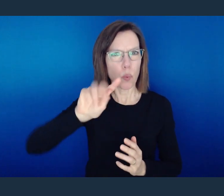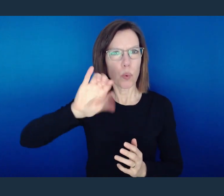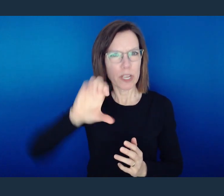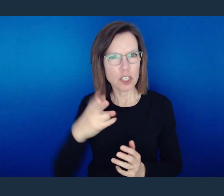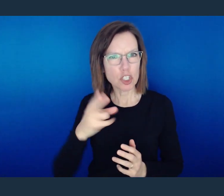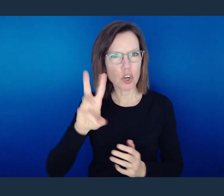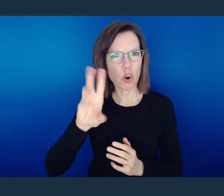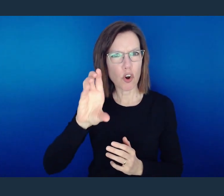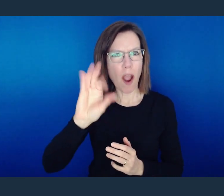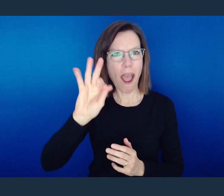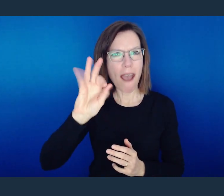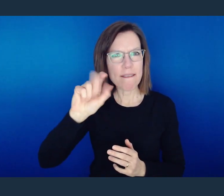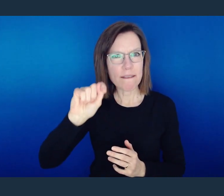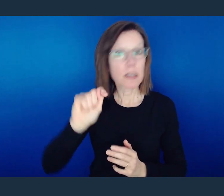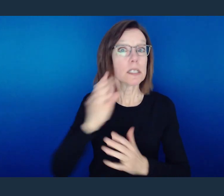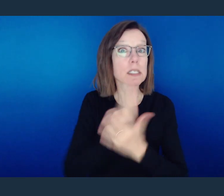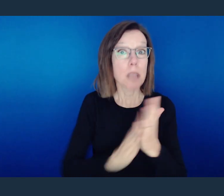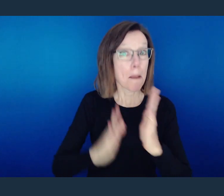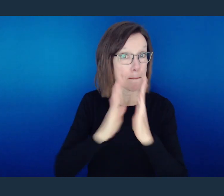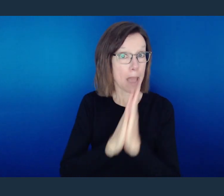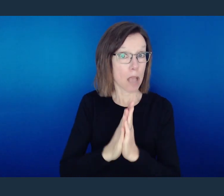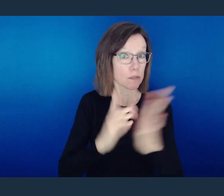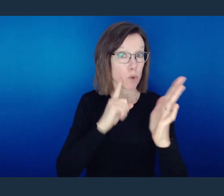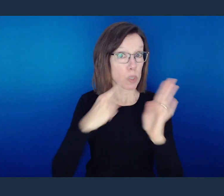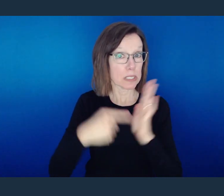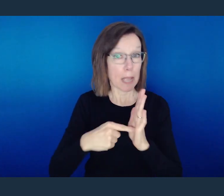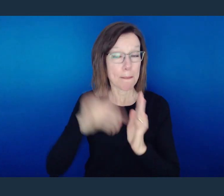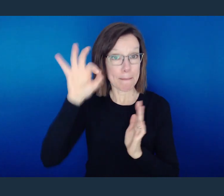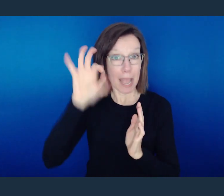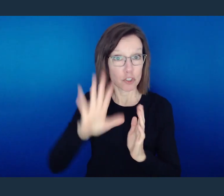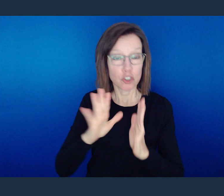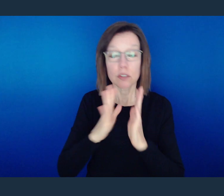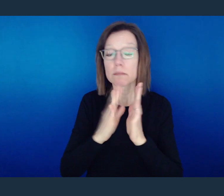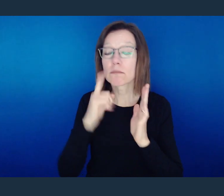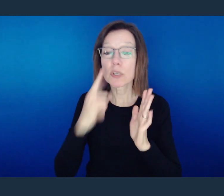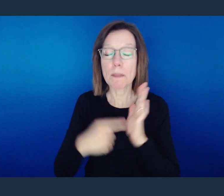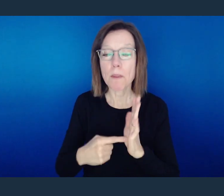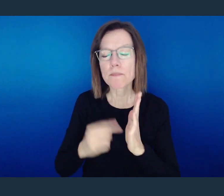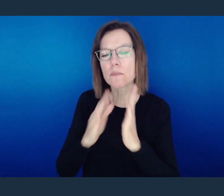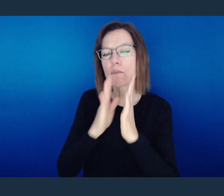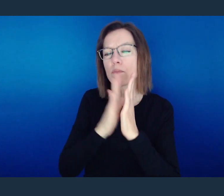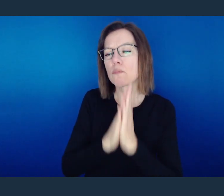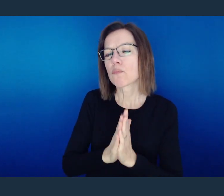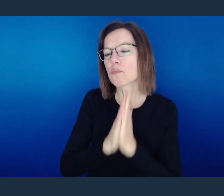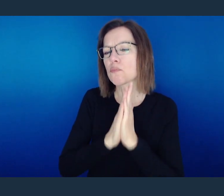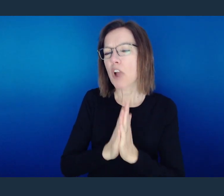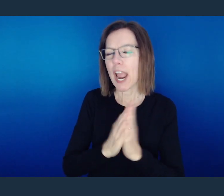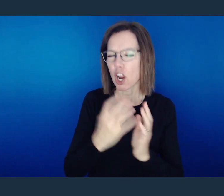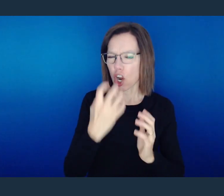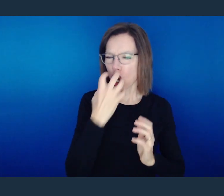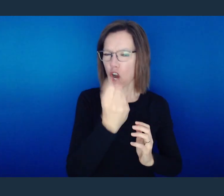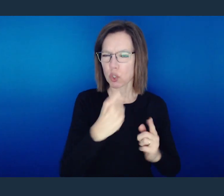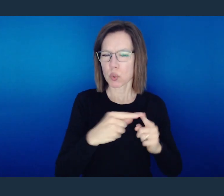I've seen pastors pray curses over others who don't agree with them theologically.